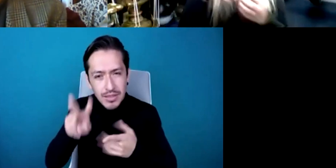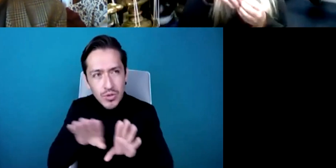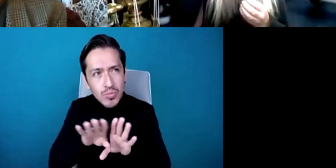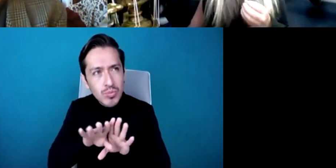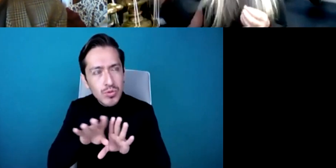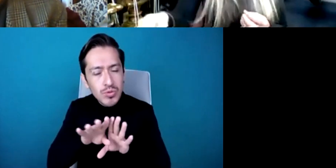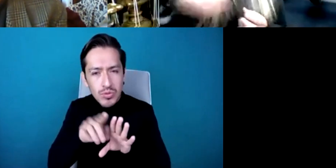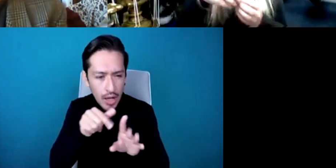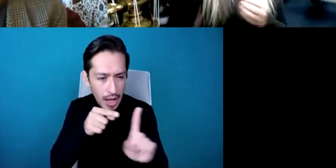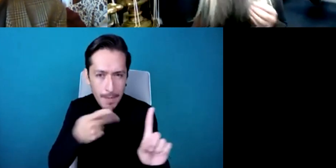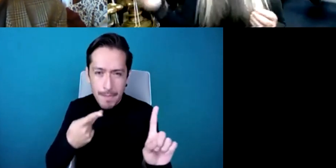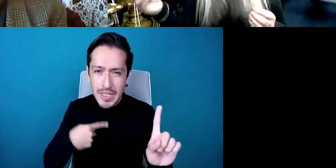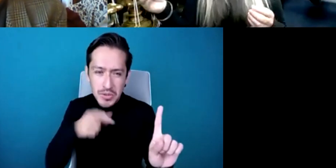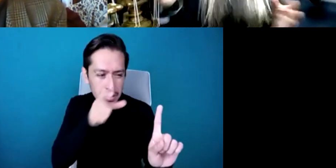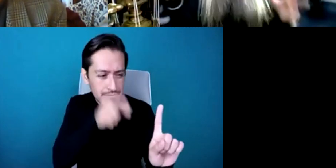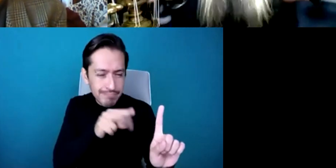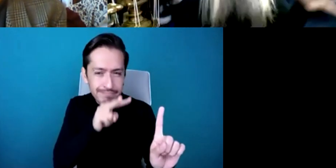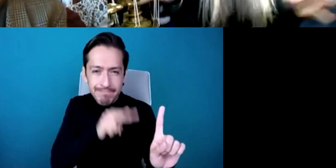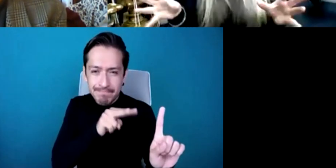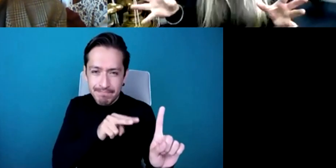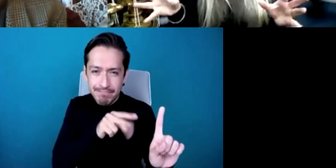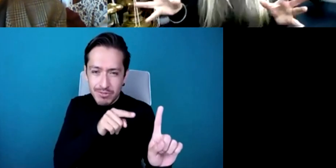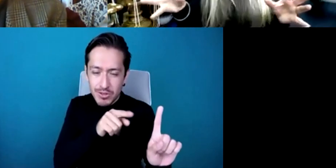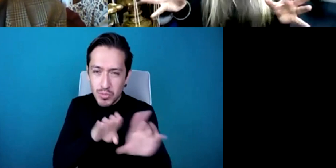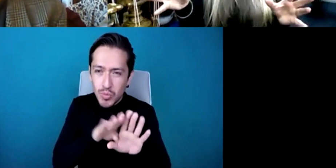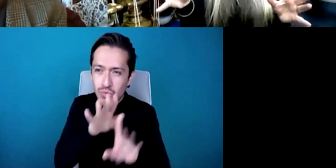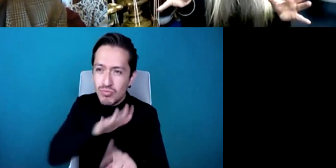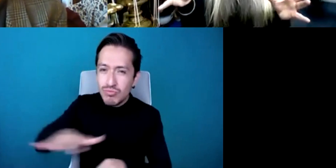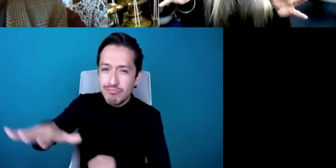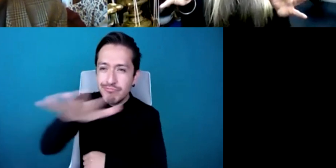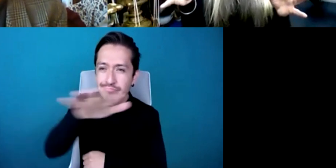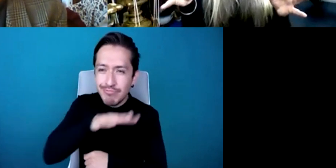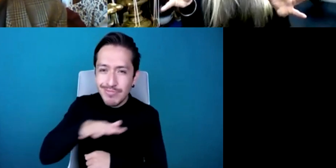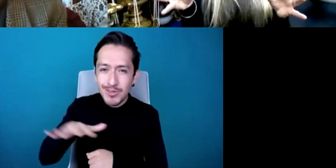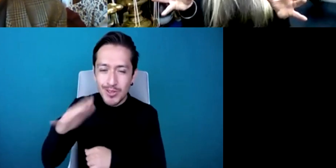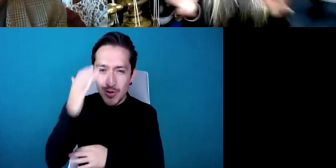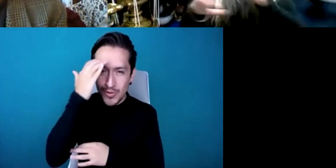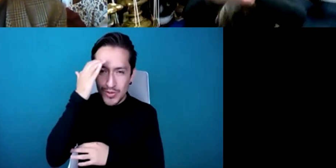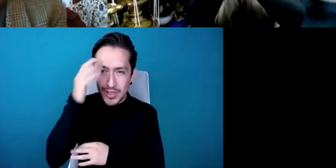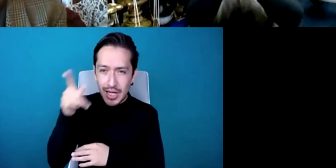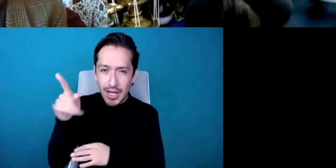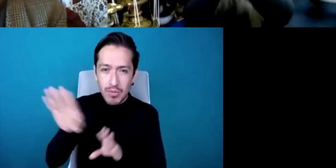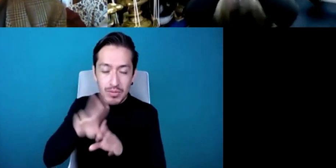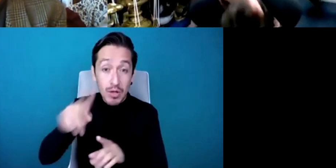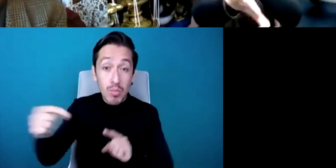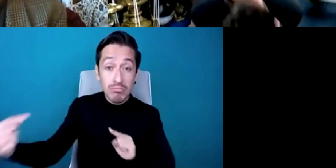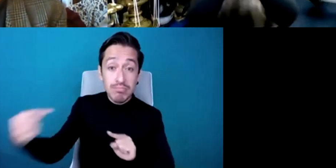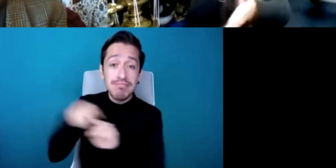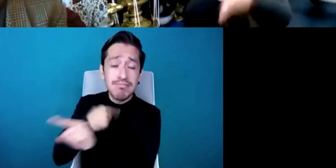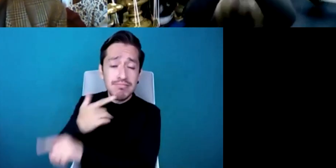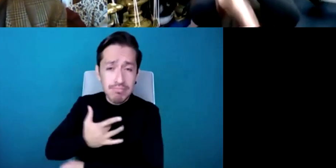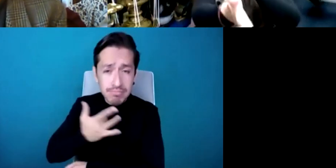himself you know in in an unknown situation and I think that learning is always about this to,